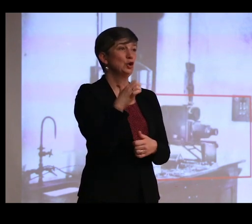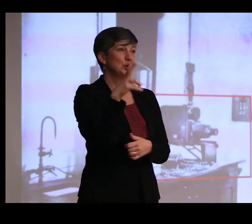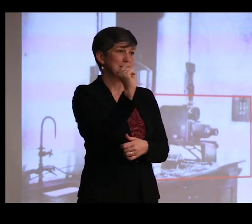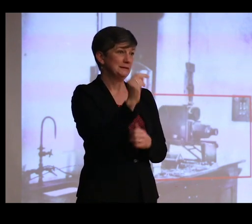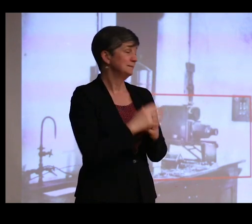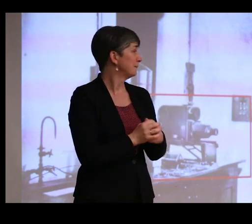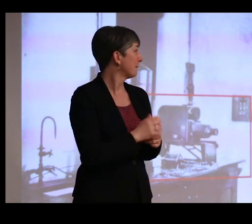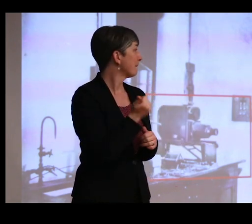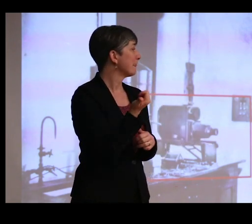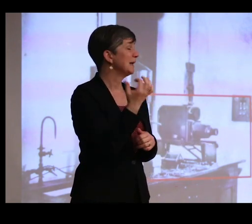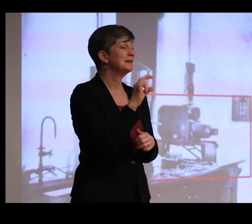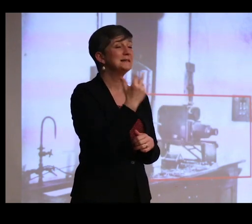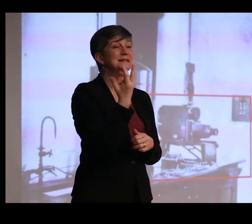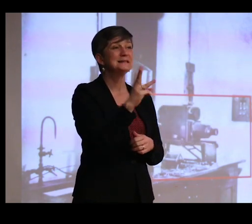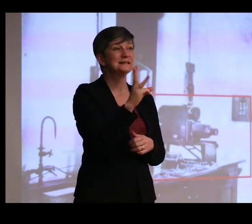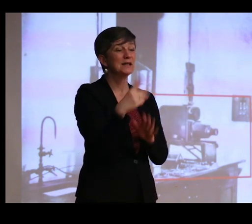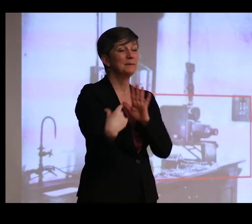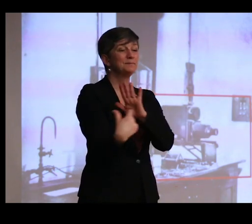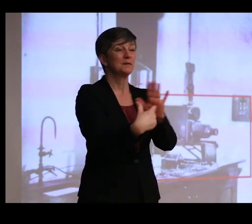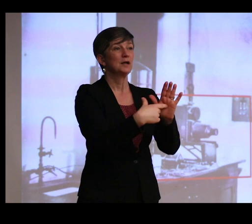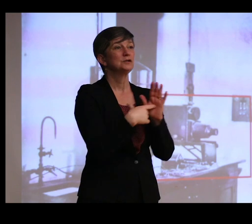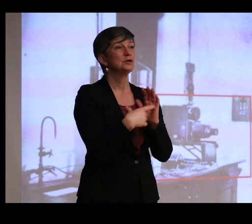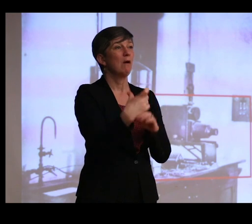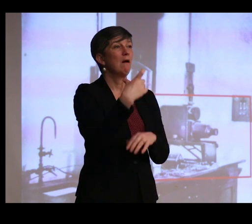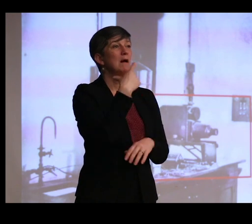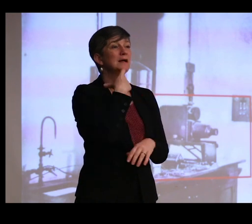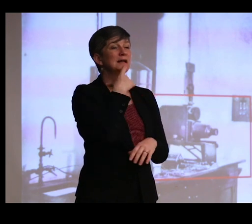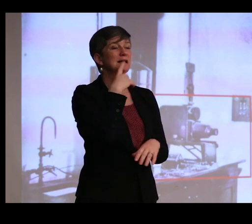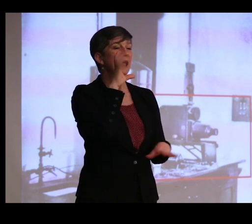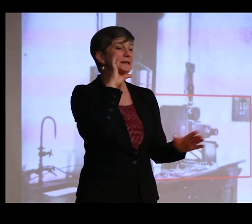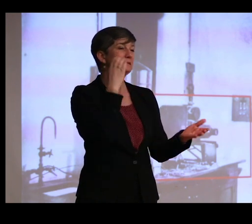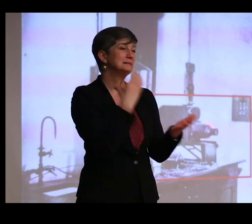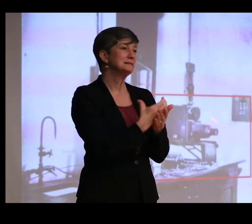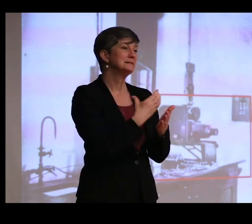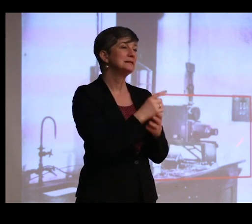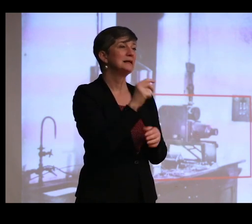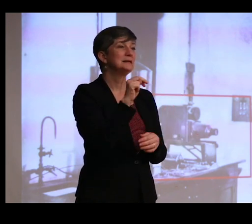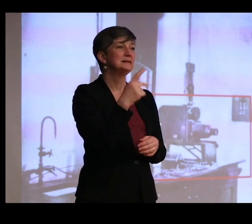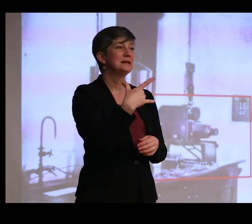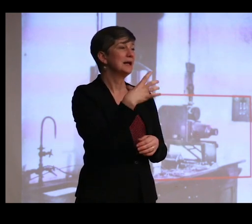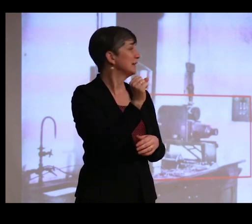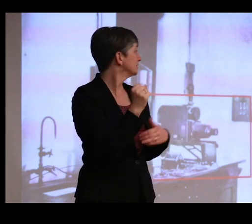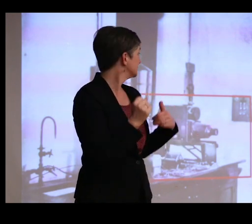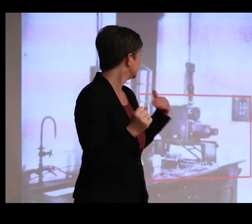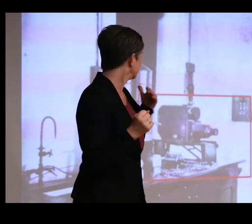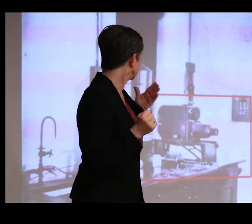who, in 1916, began to show glass plate negatives-- and here's the piece of equipment--